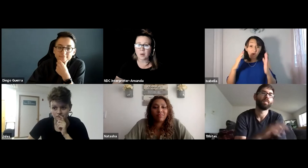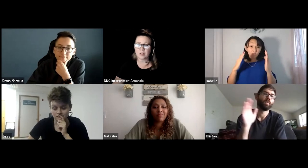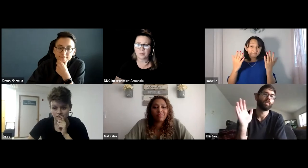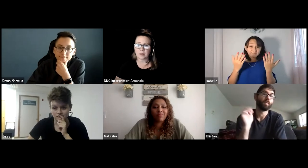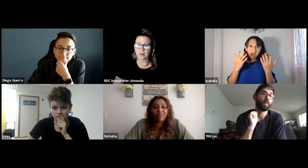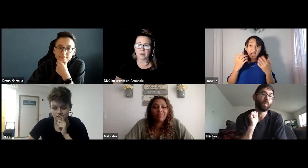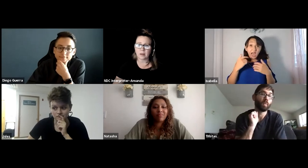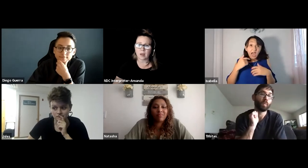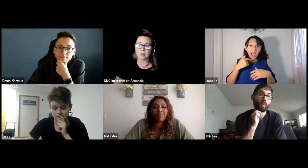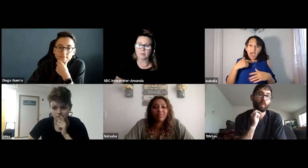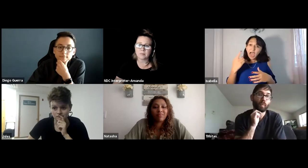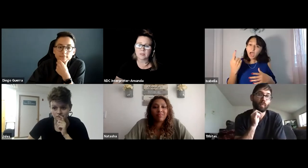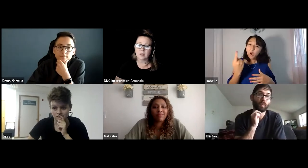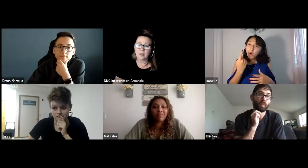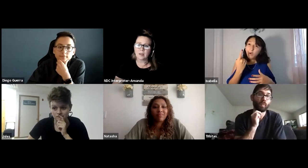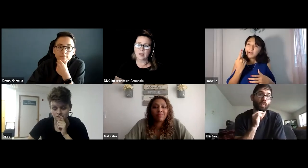So that would have been good.